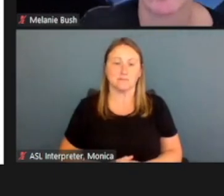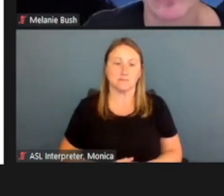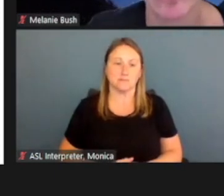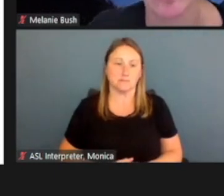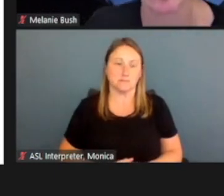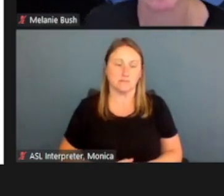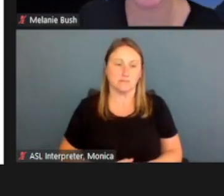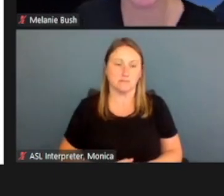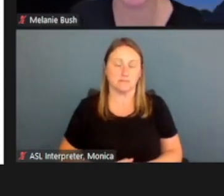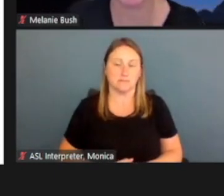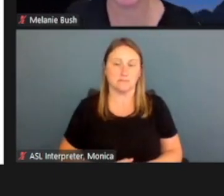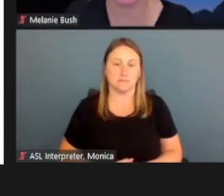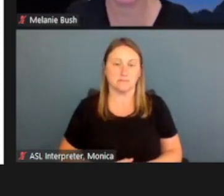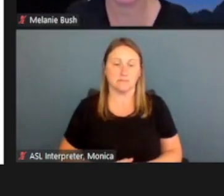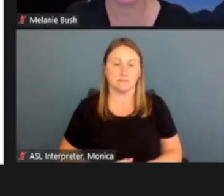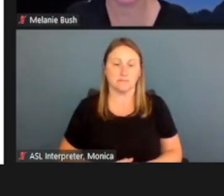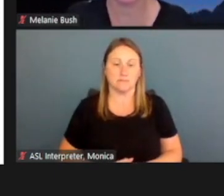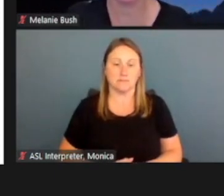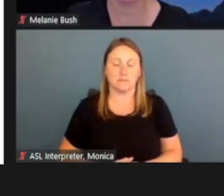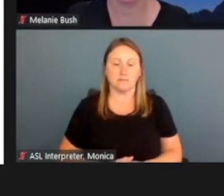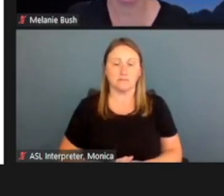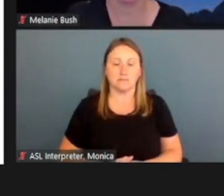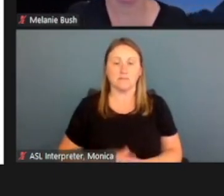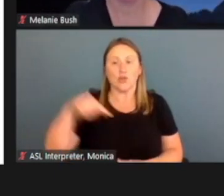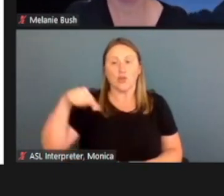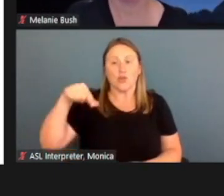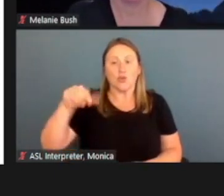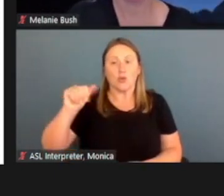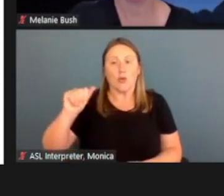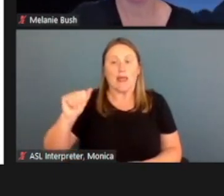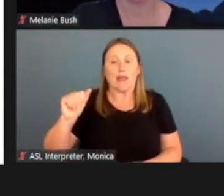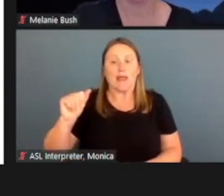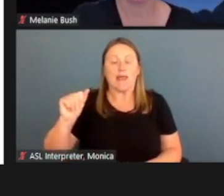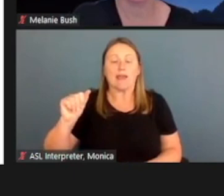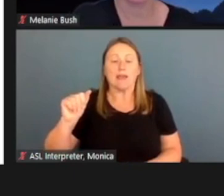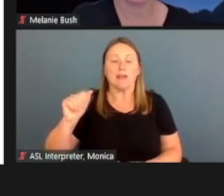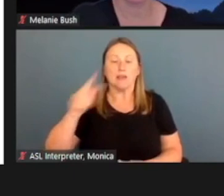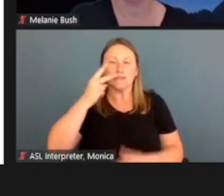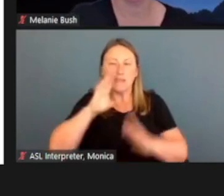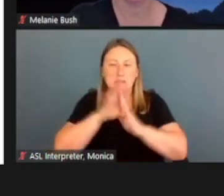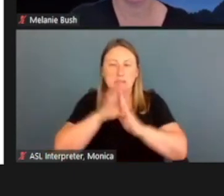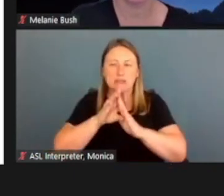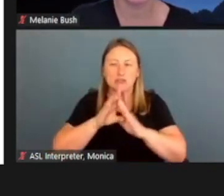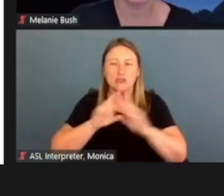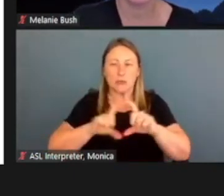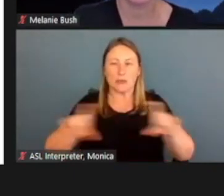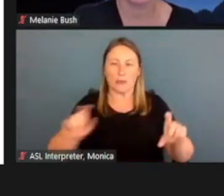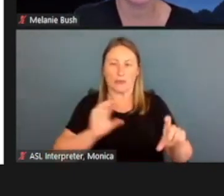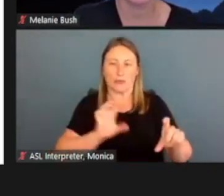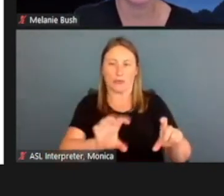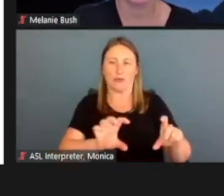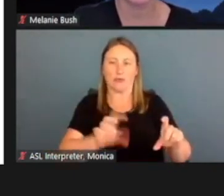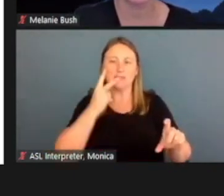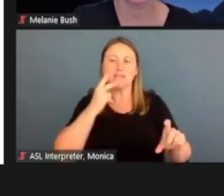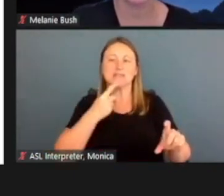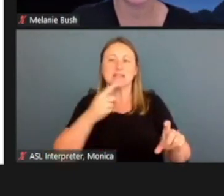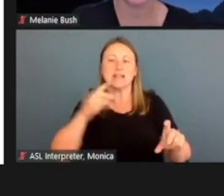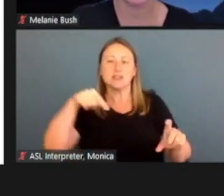All right, so for the Q&A, there is an icon at the bottom of your screen that says Q&A, so if you click that